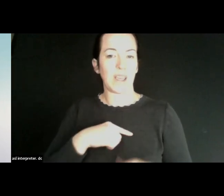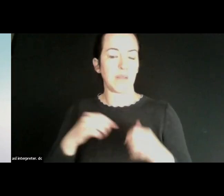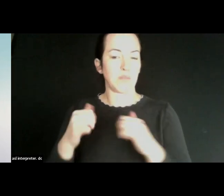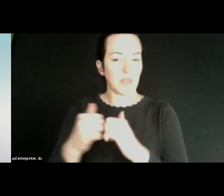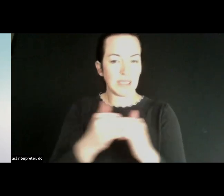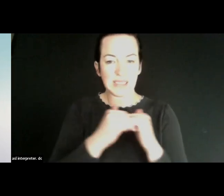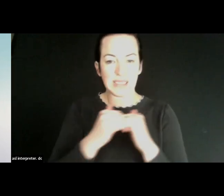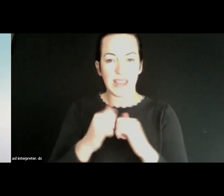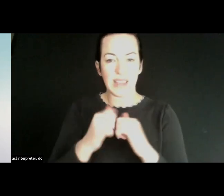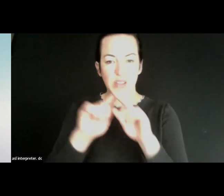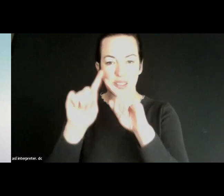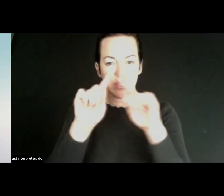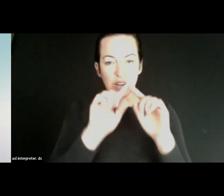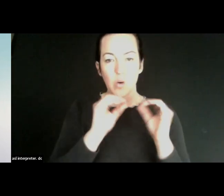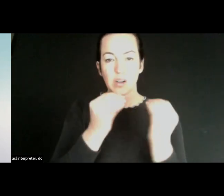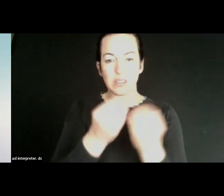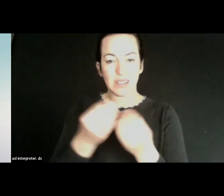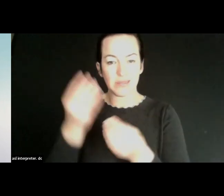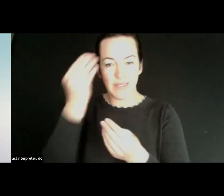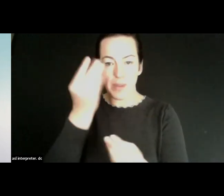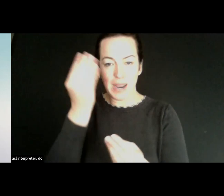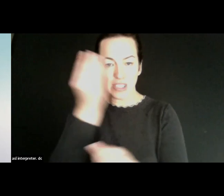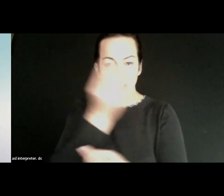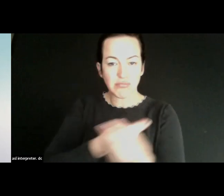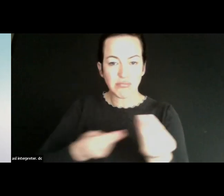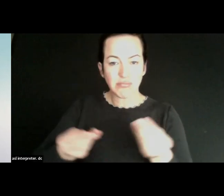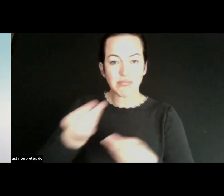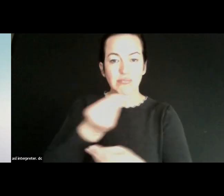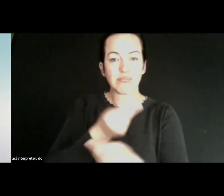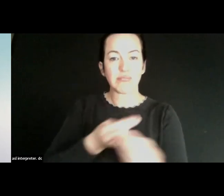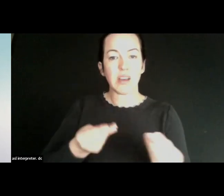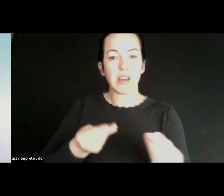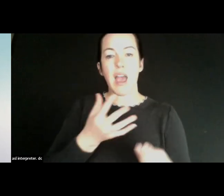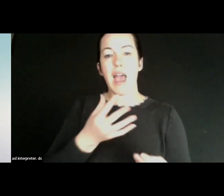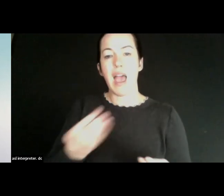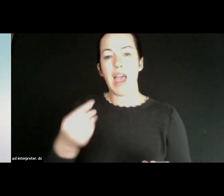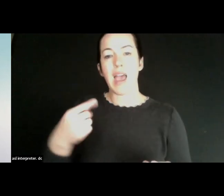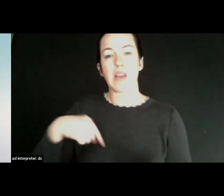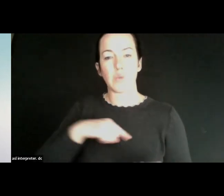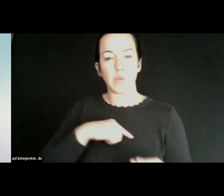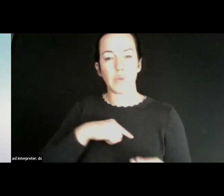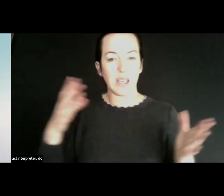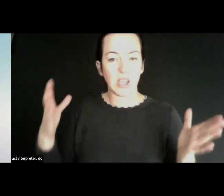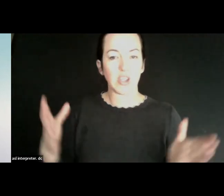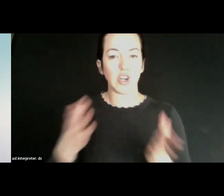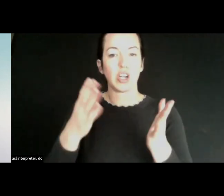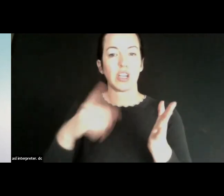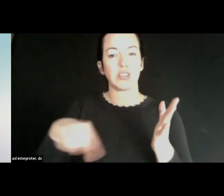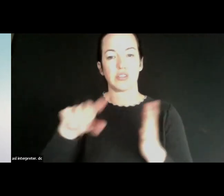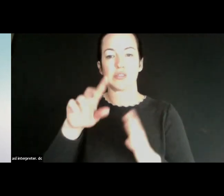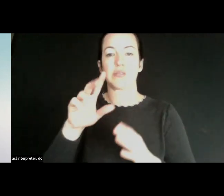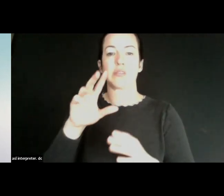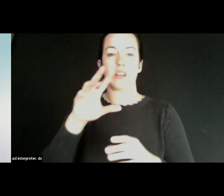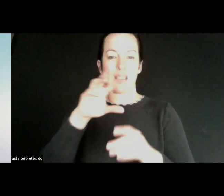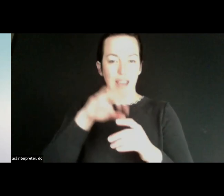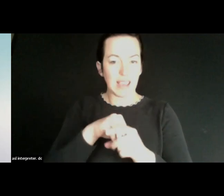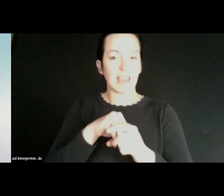organizations. We share information, and we also and encourage them to kind of engage in discussion